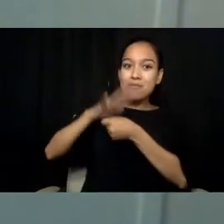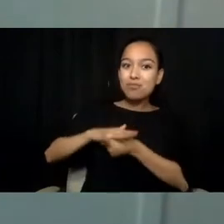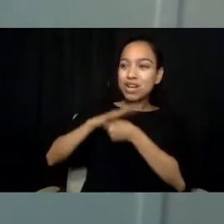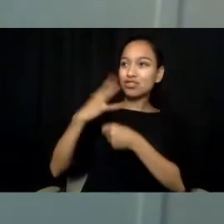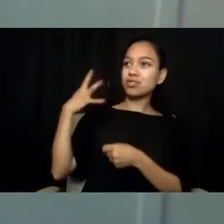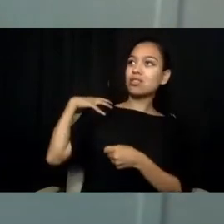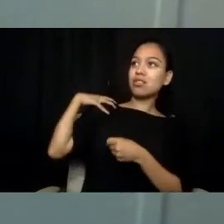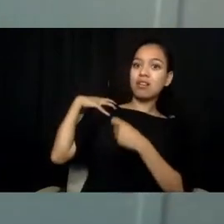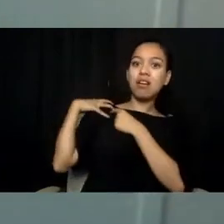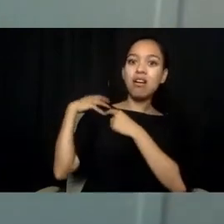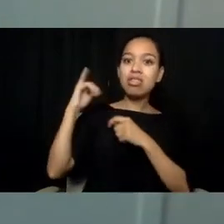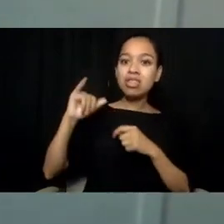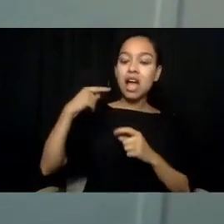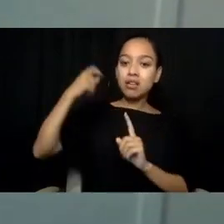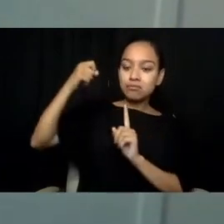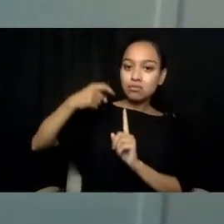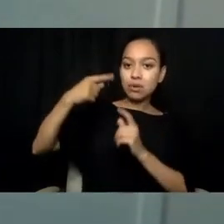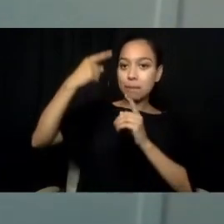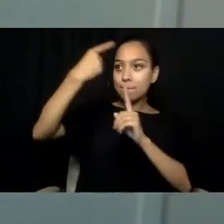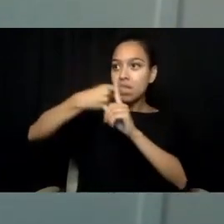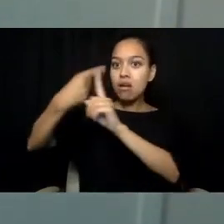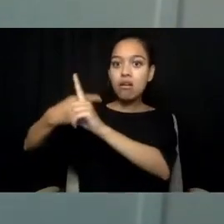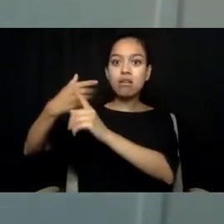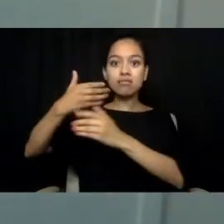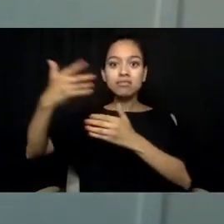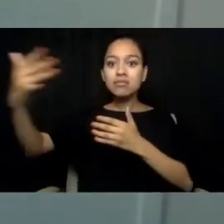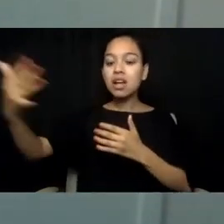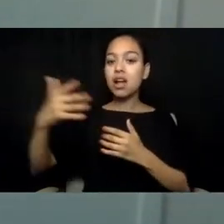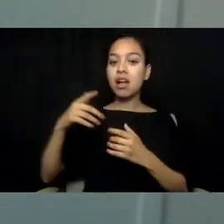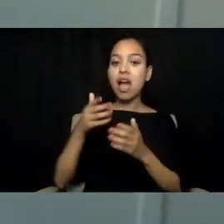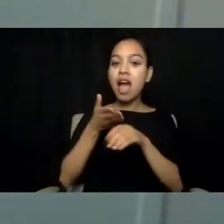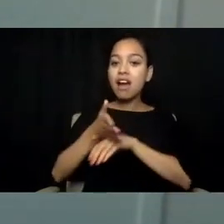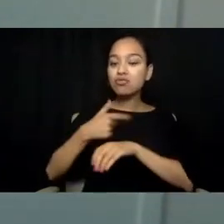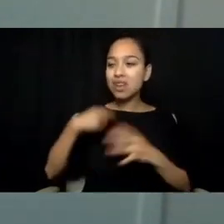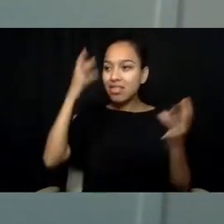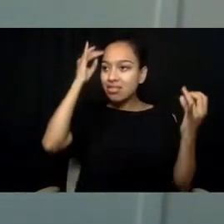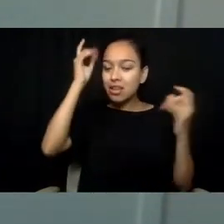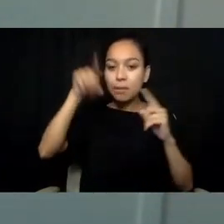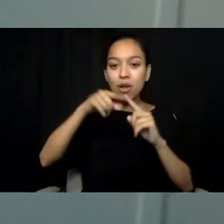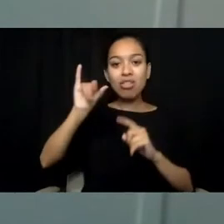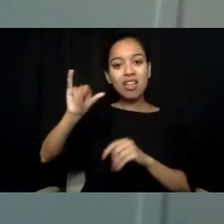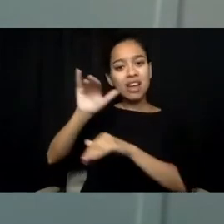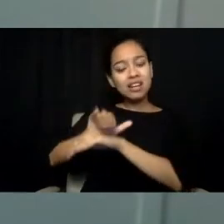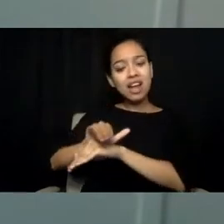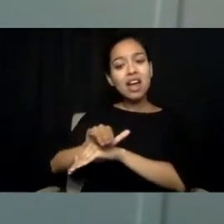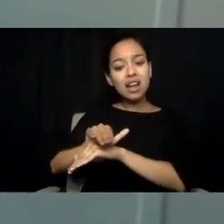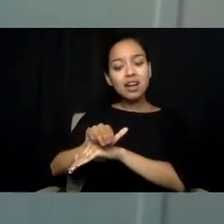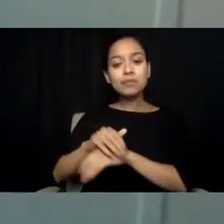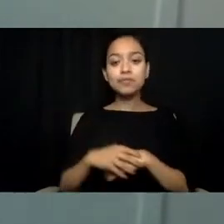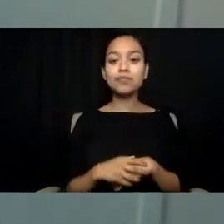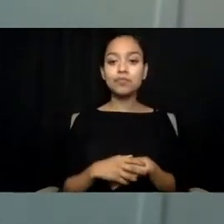whenever I thought about that night. Then I found myself trying to answer all kinds of questions